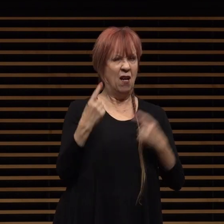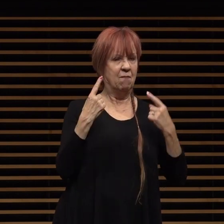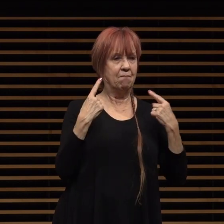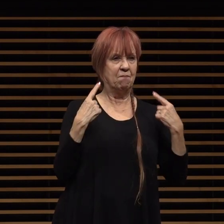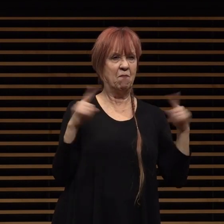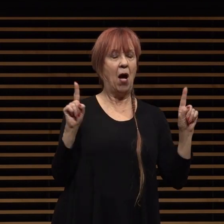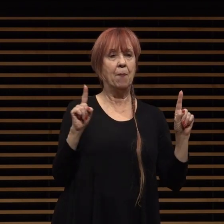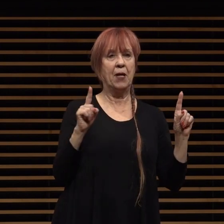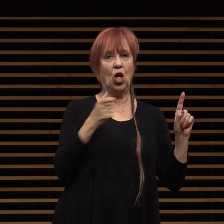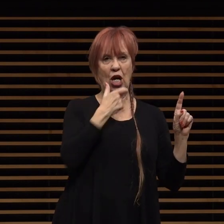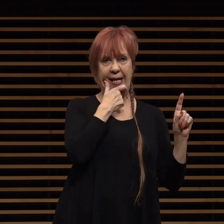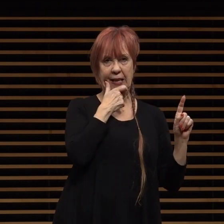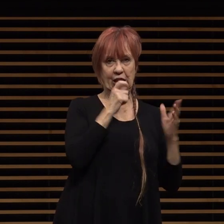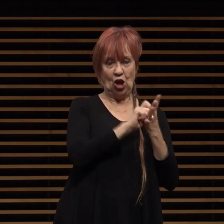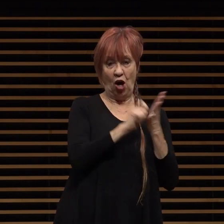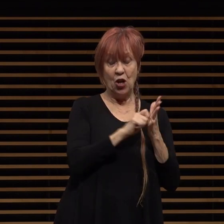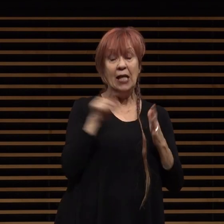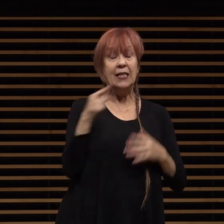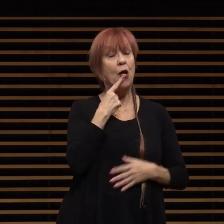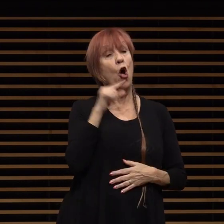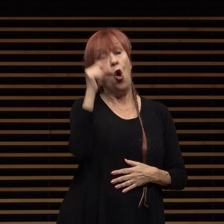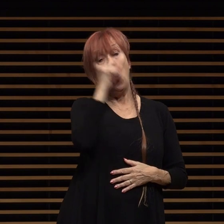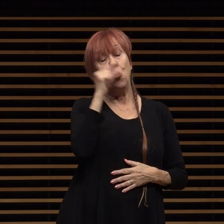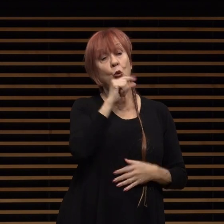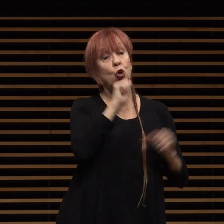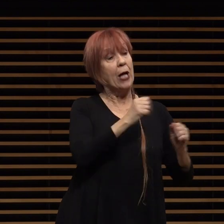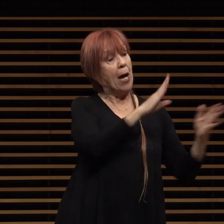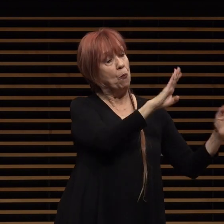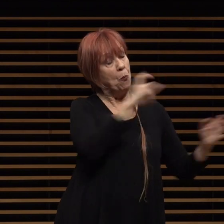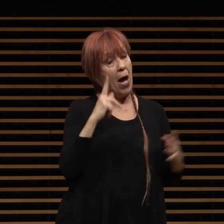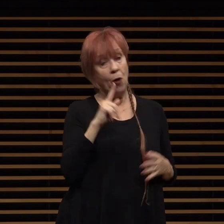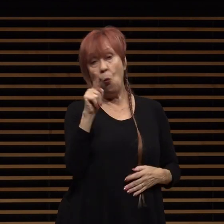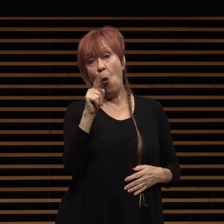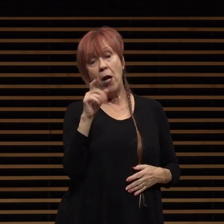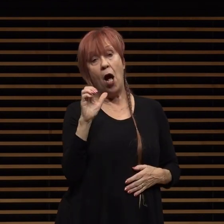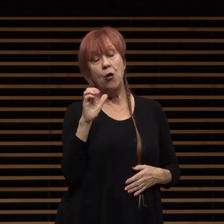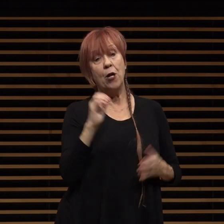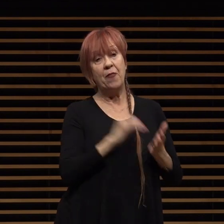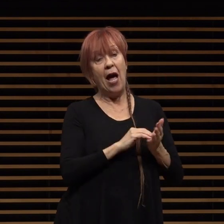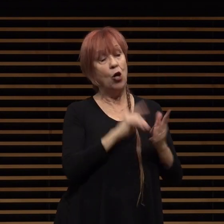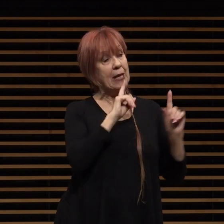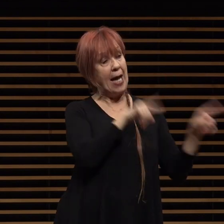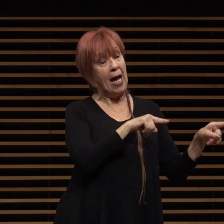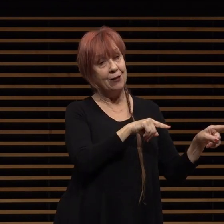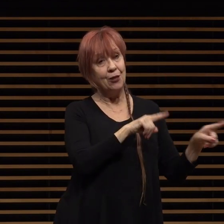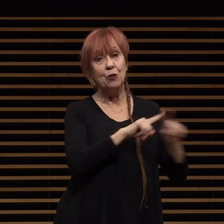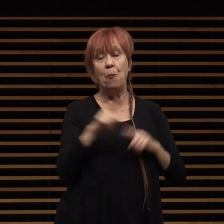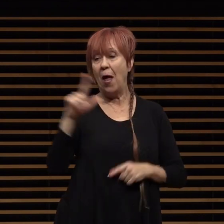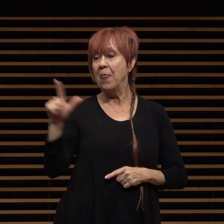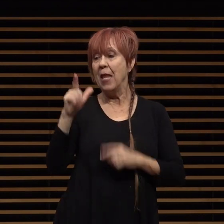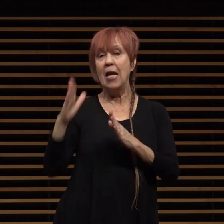google can bring back 100 000 answers a librarian can bring you back the right